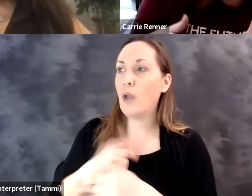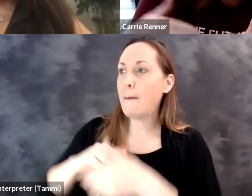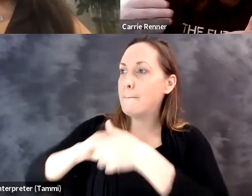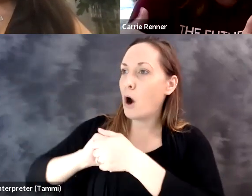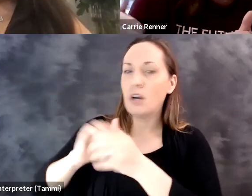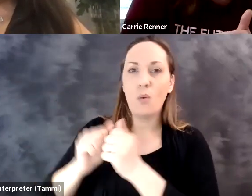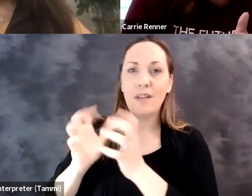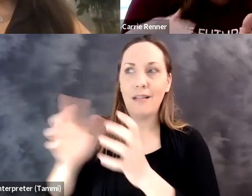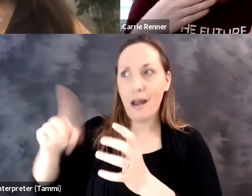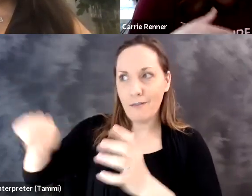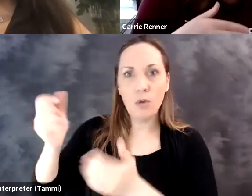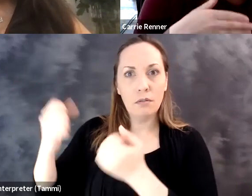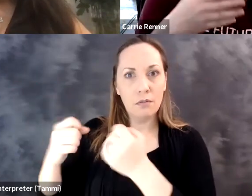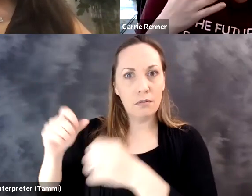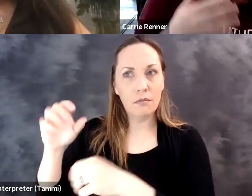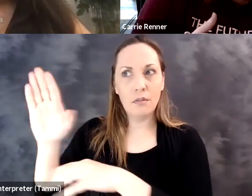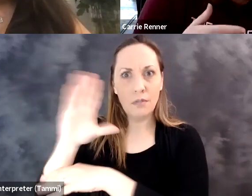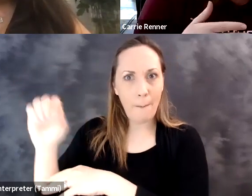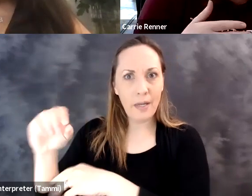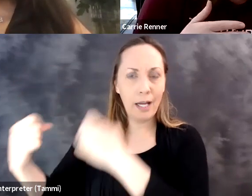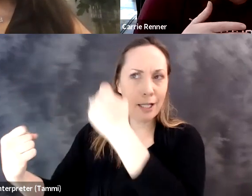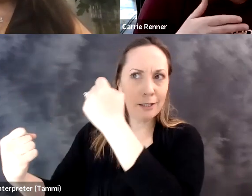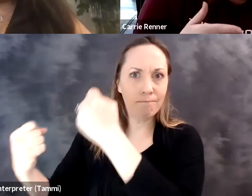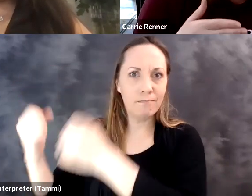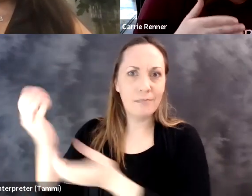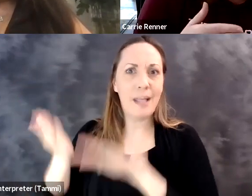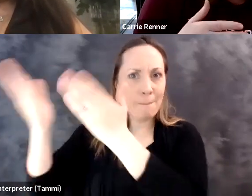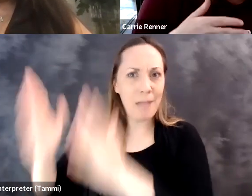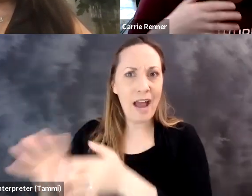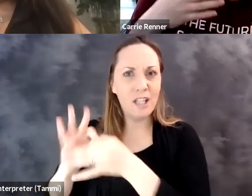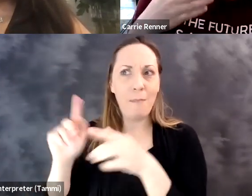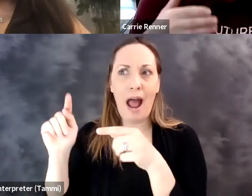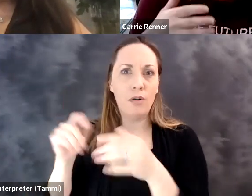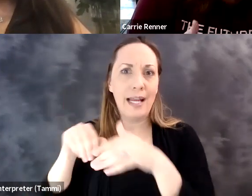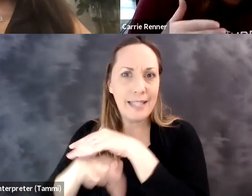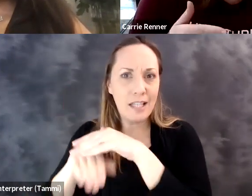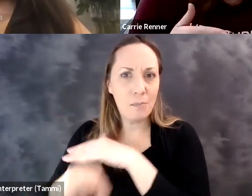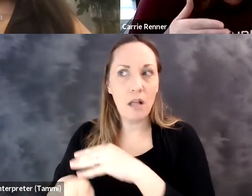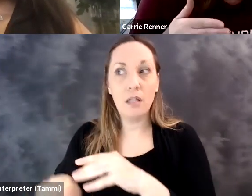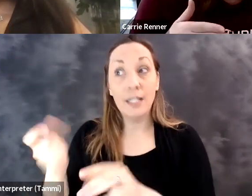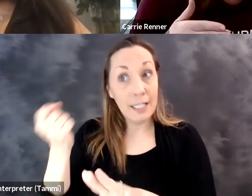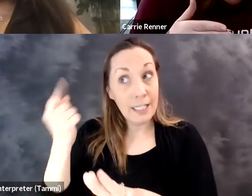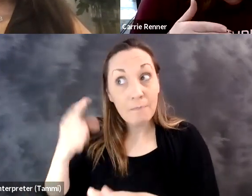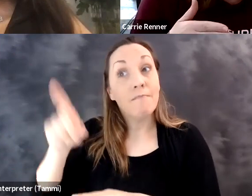We actually partner with a lot of our suppliers to help them through the journey of accessibility, what is it,